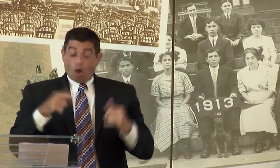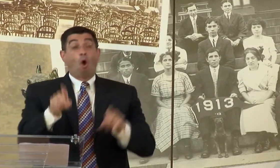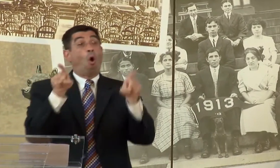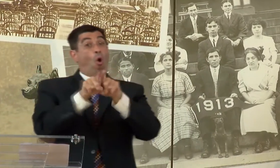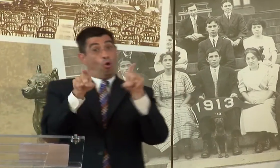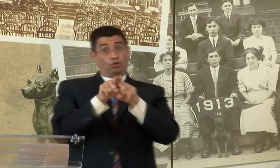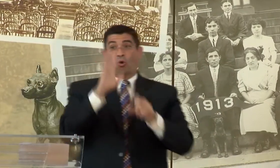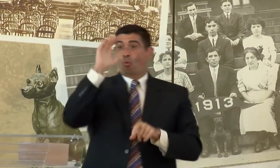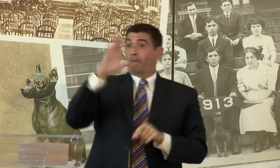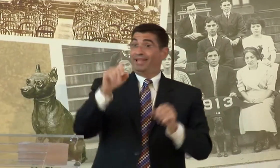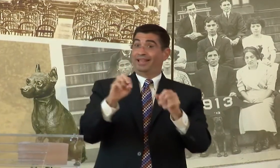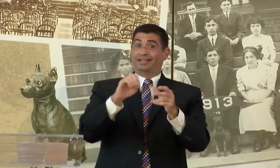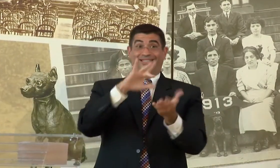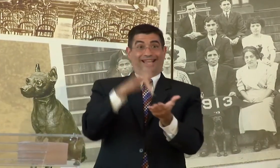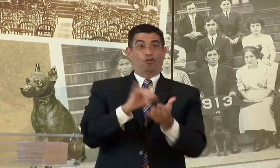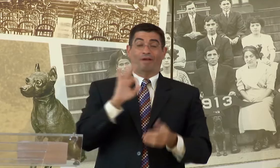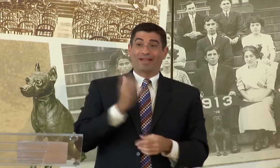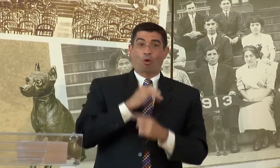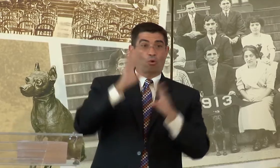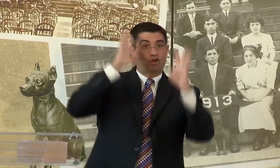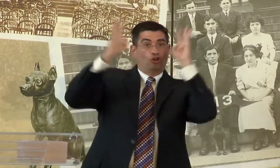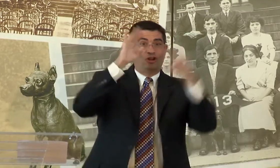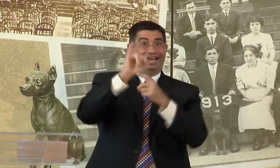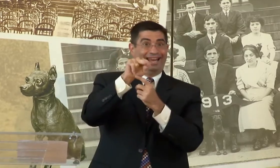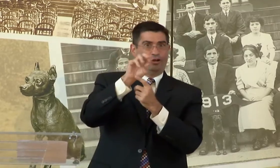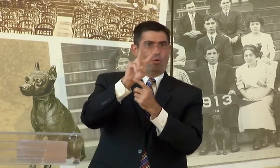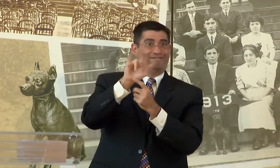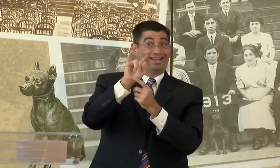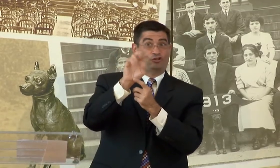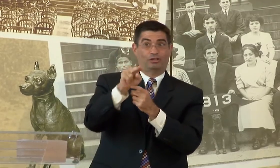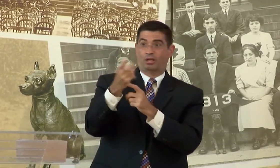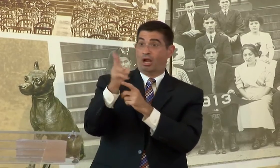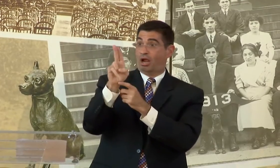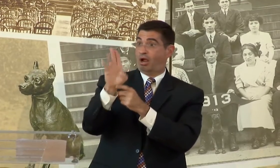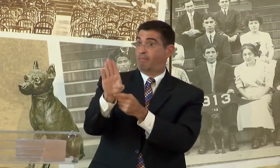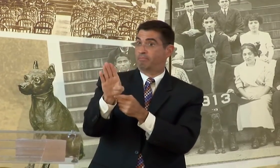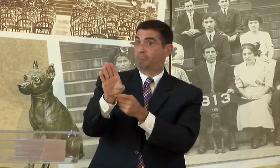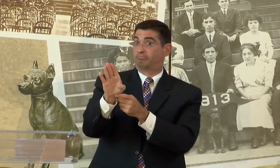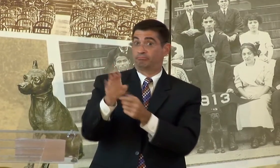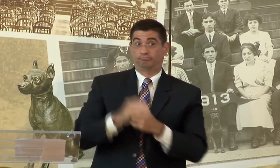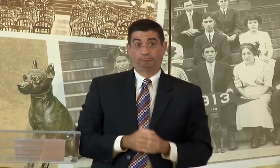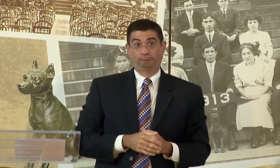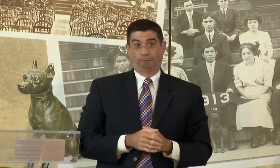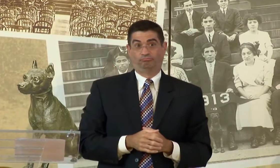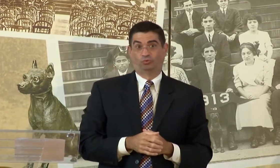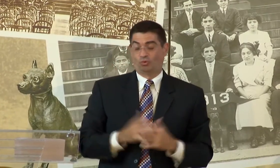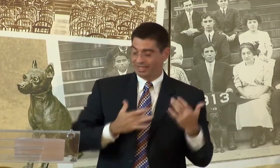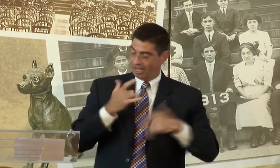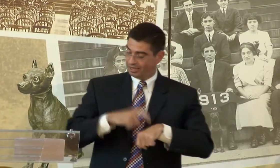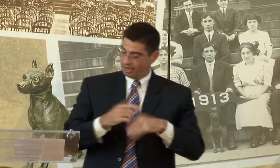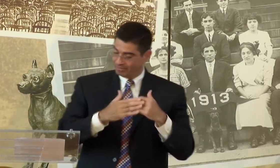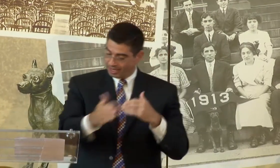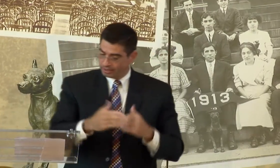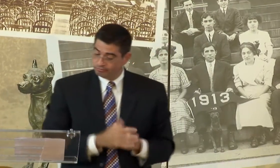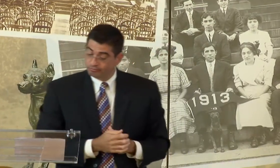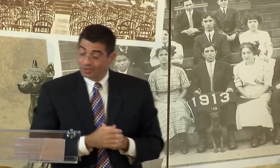ALSO, THIS WILL BE THE CENTER OF OUR INNOVATION HUB, WHICH IS